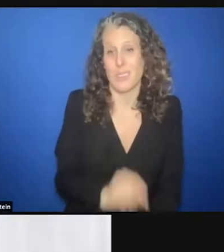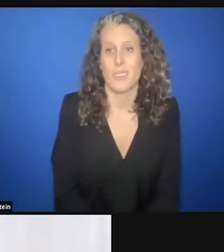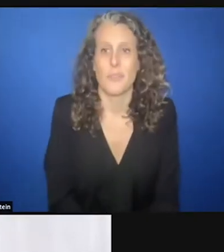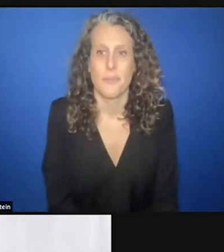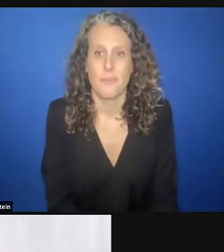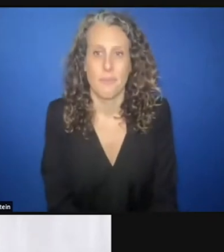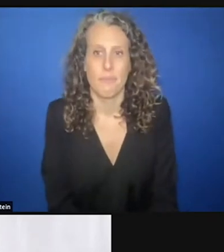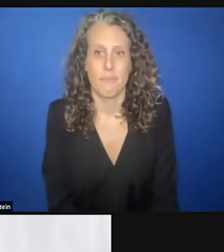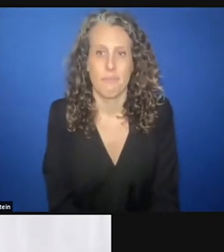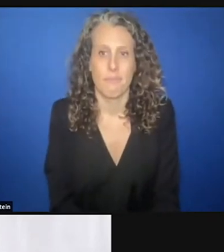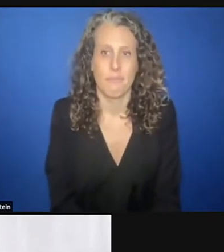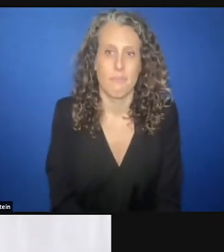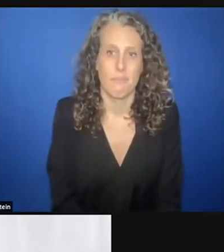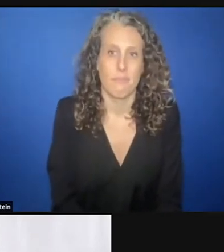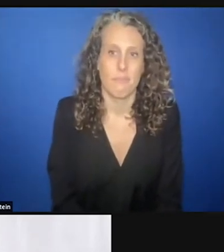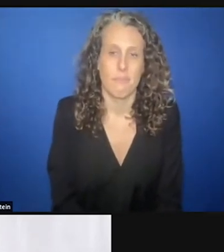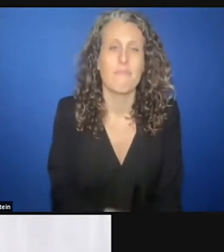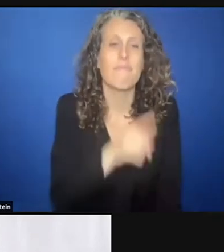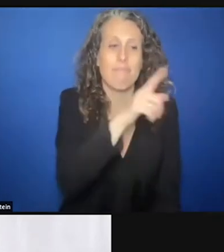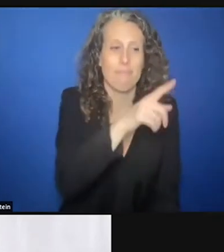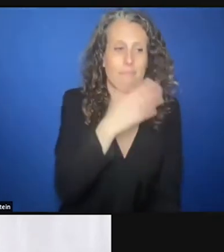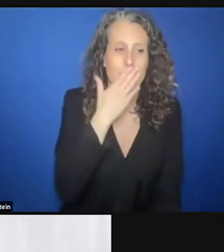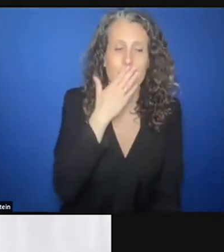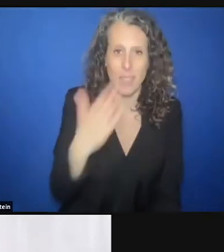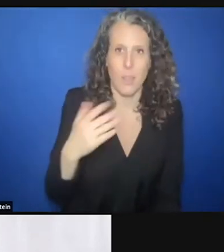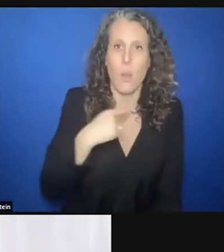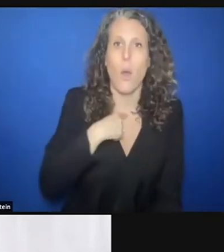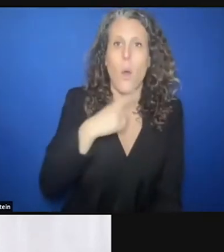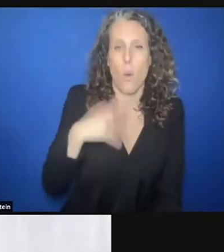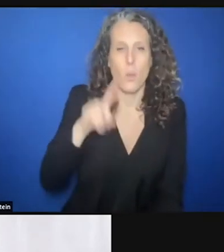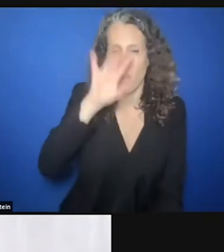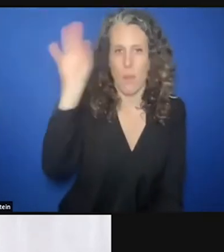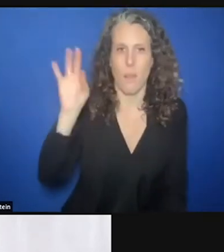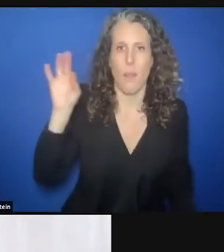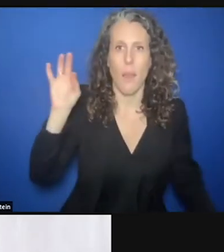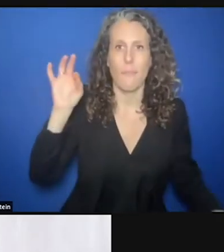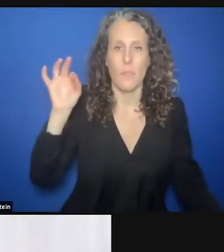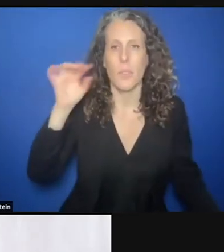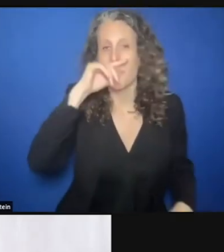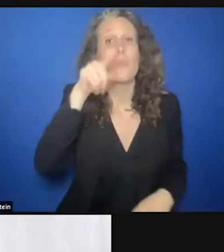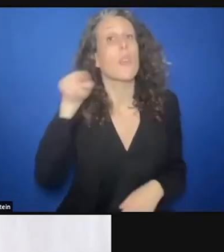questions. Manuel touched on this in the first of his three points and that's about political will.